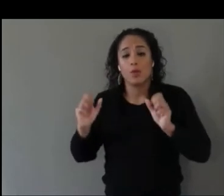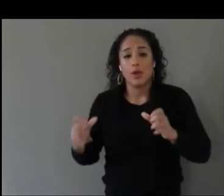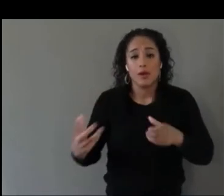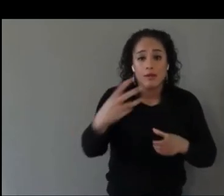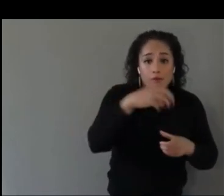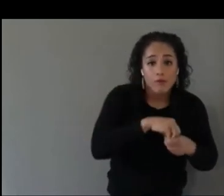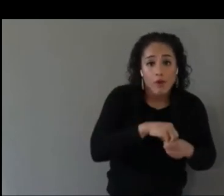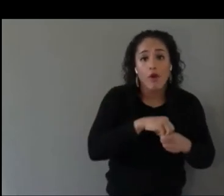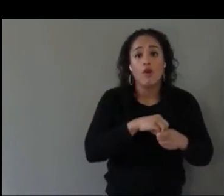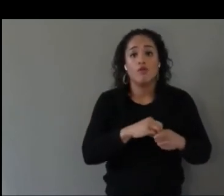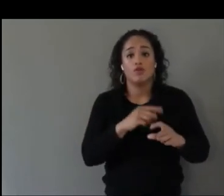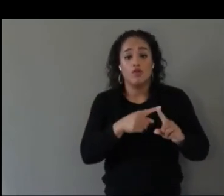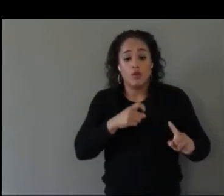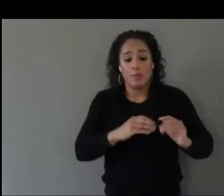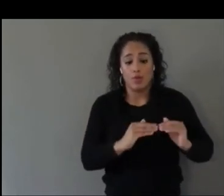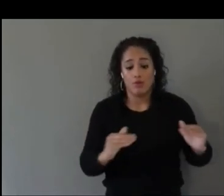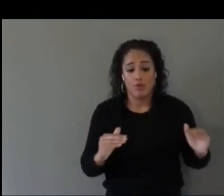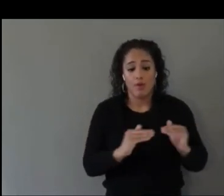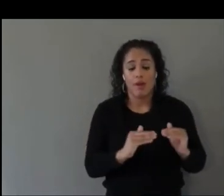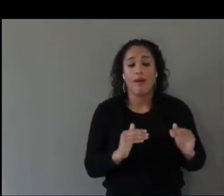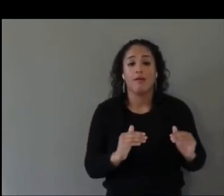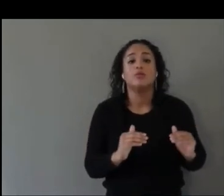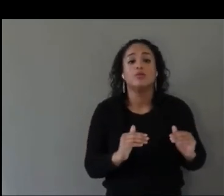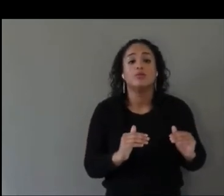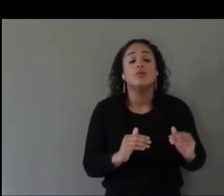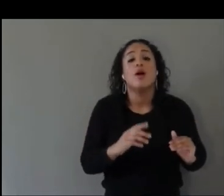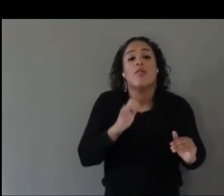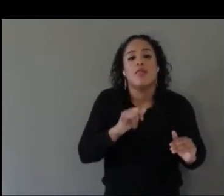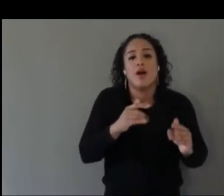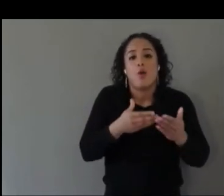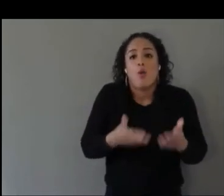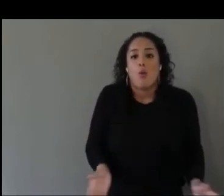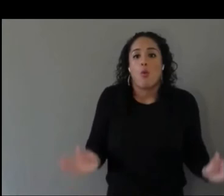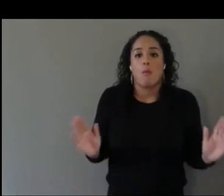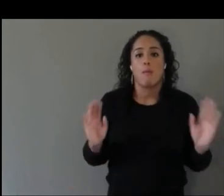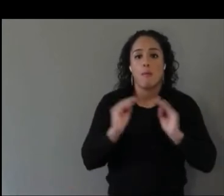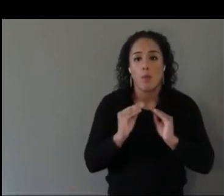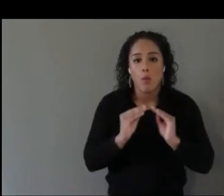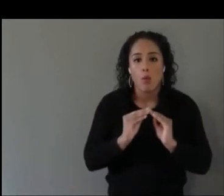I think that opens up opportunities for more insight into that development.